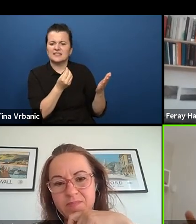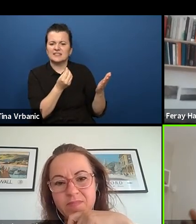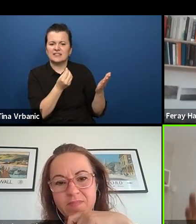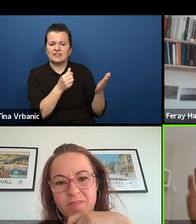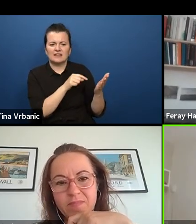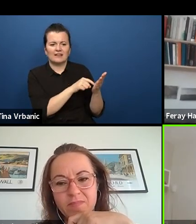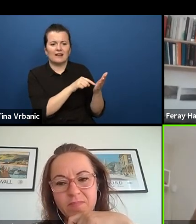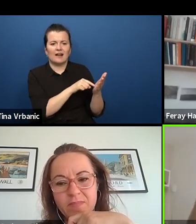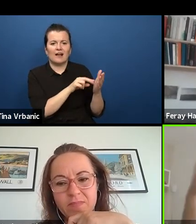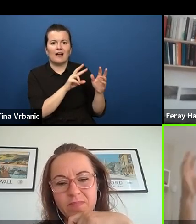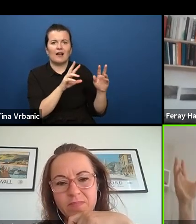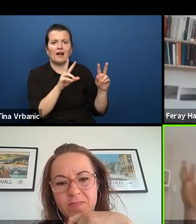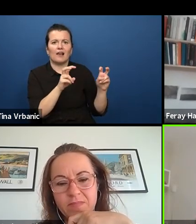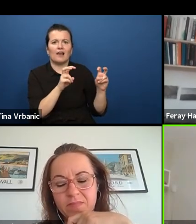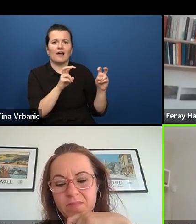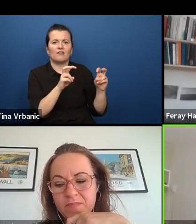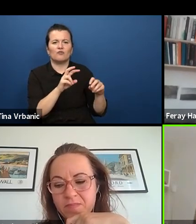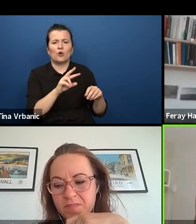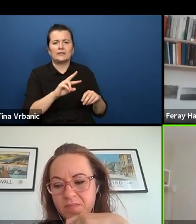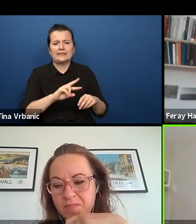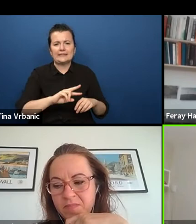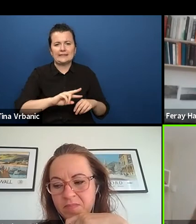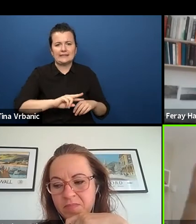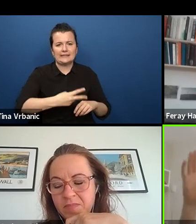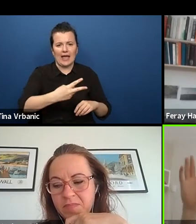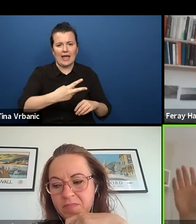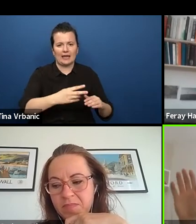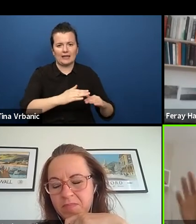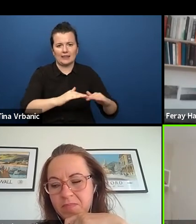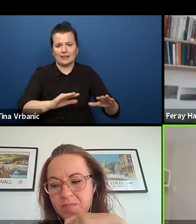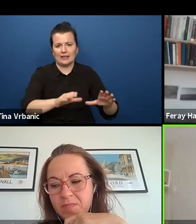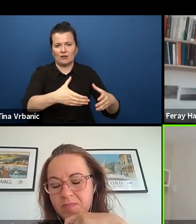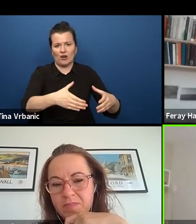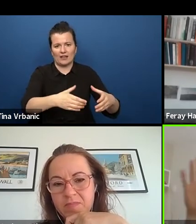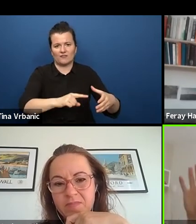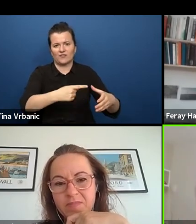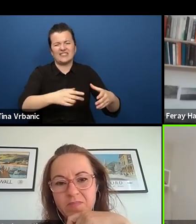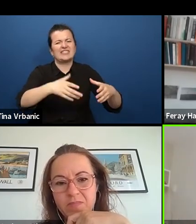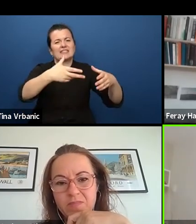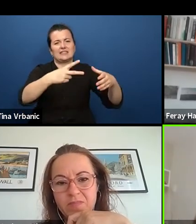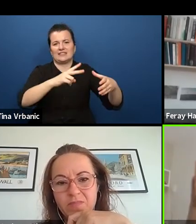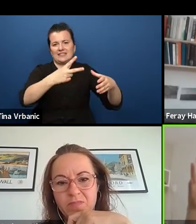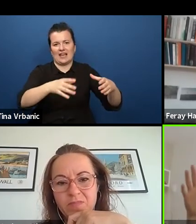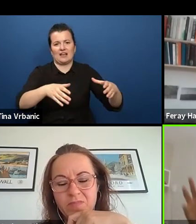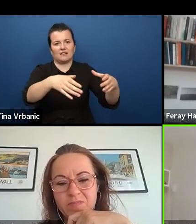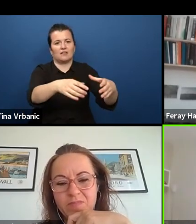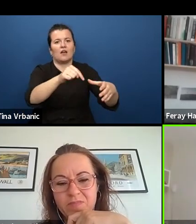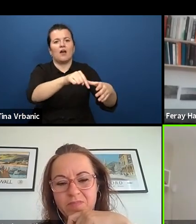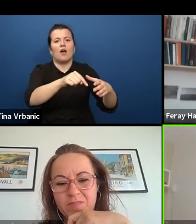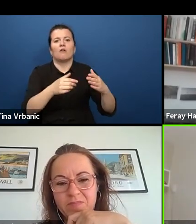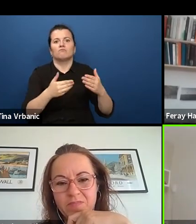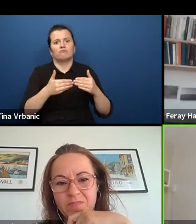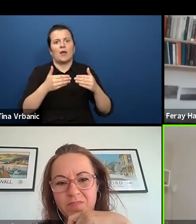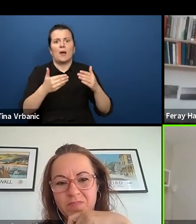and was very post-modern play. It doesn't tell any story, but we did it.